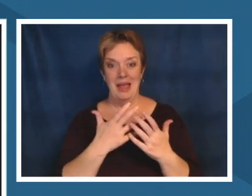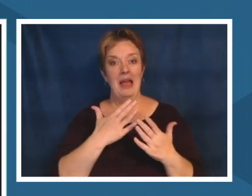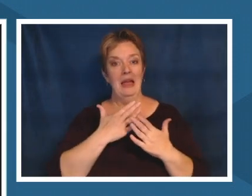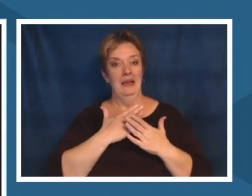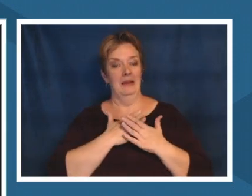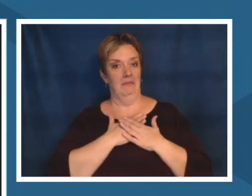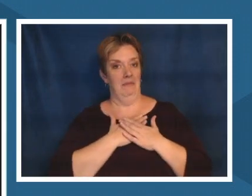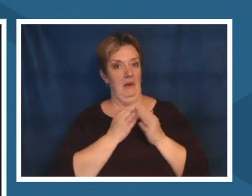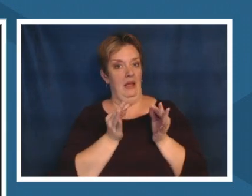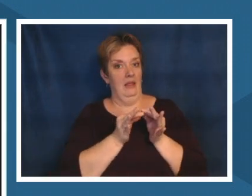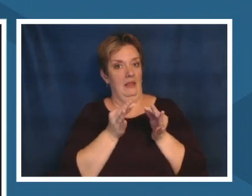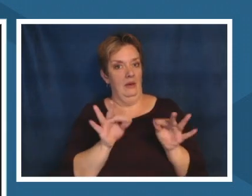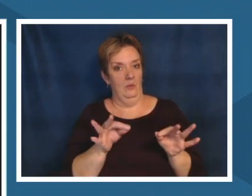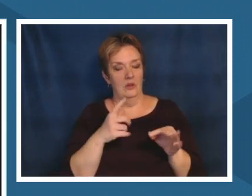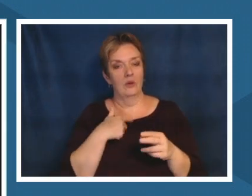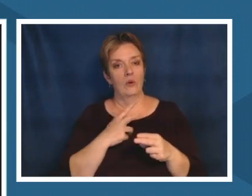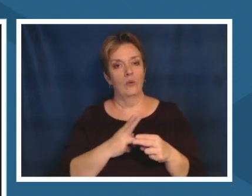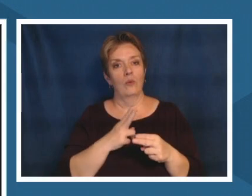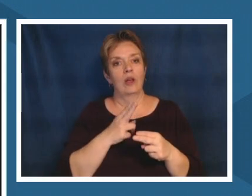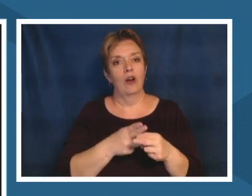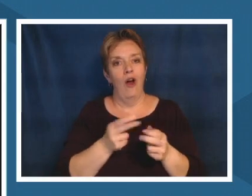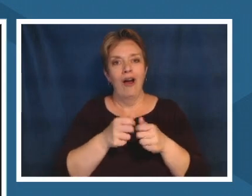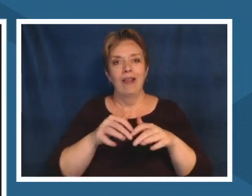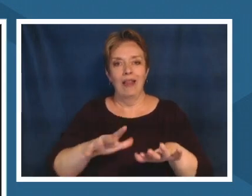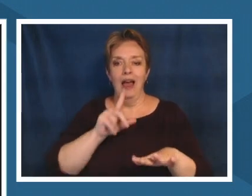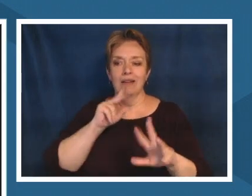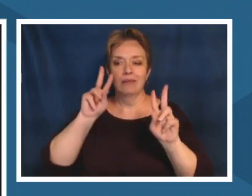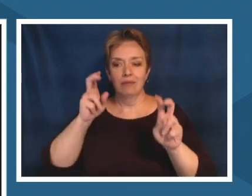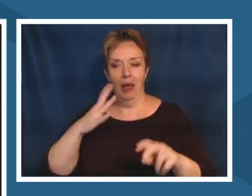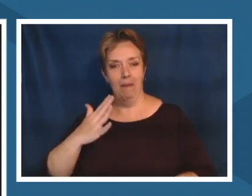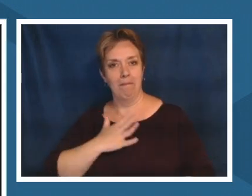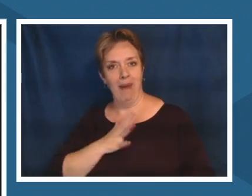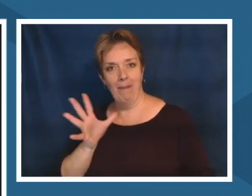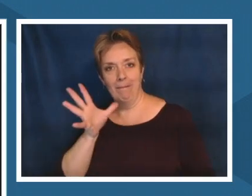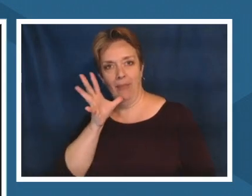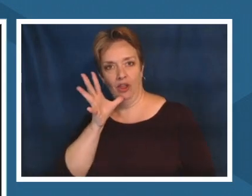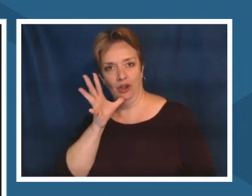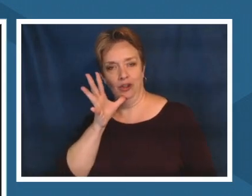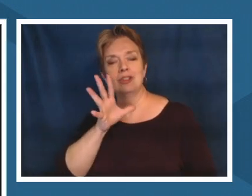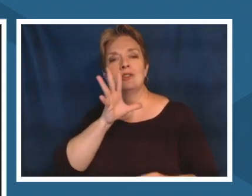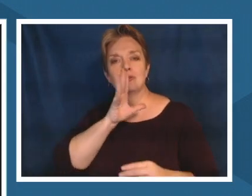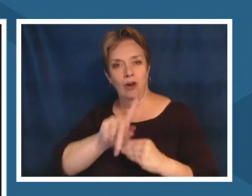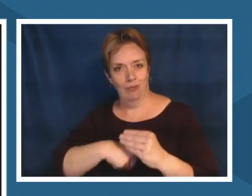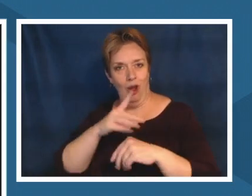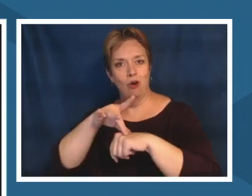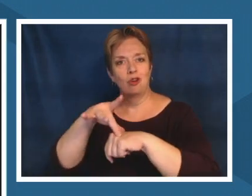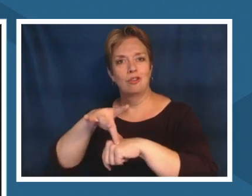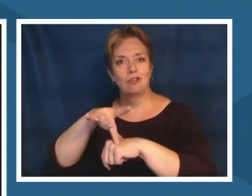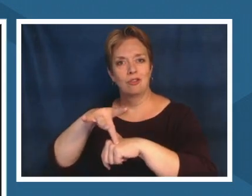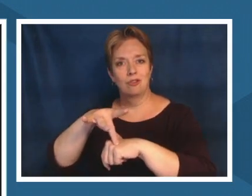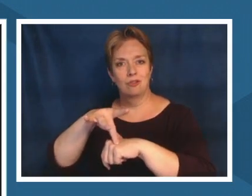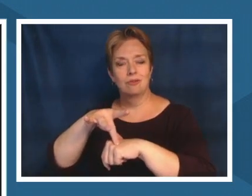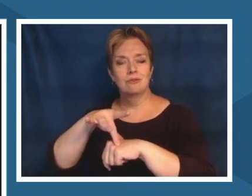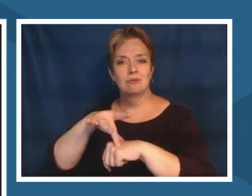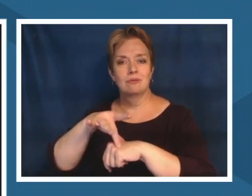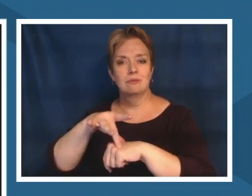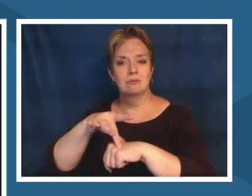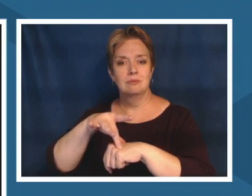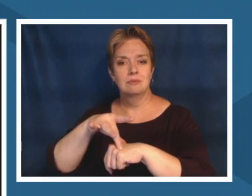we call the land my mother shema and so um you know